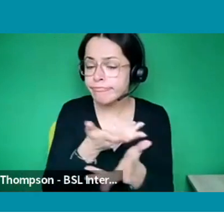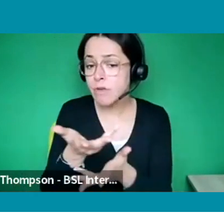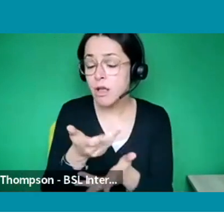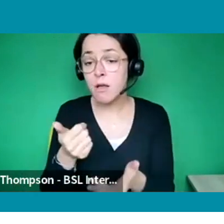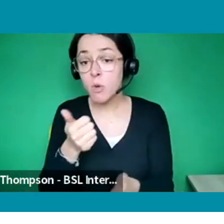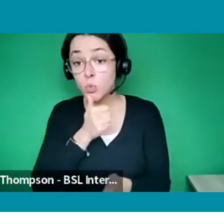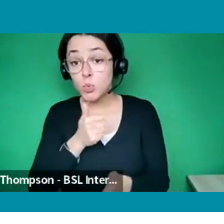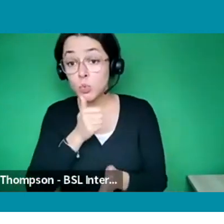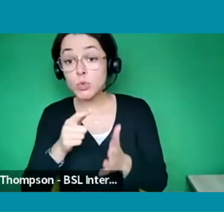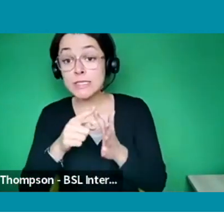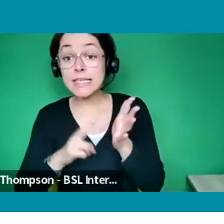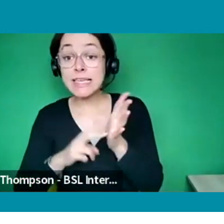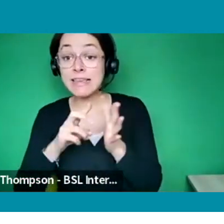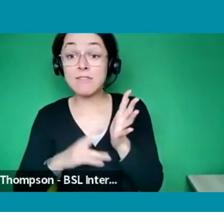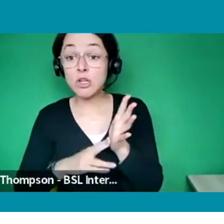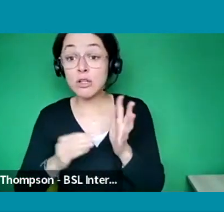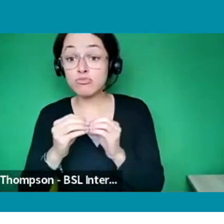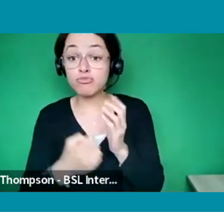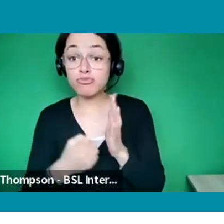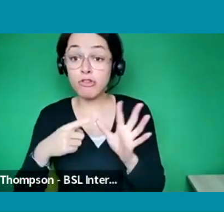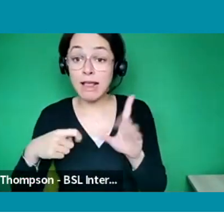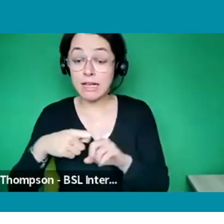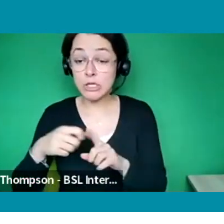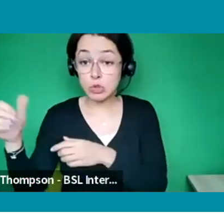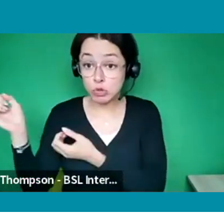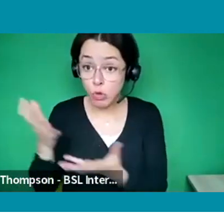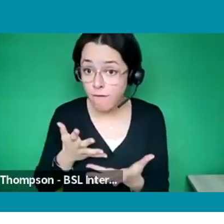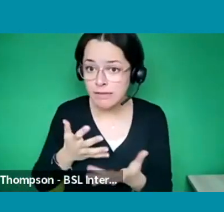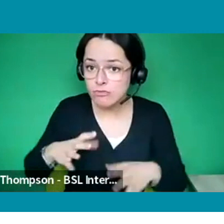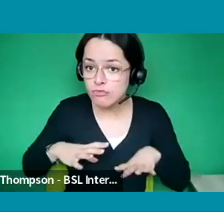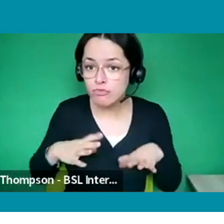They're absolutely free for you all. Career coaching, all advice or support.